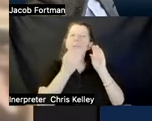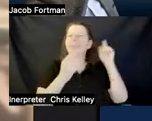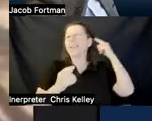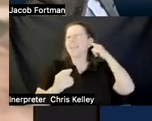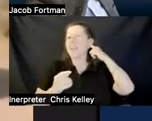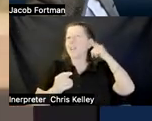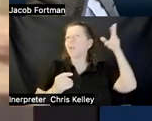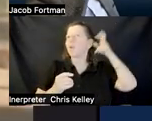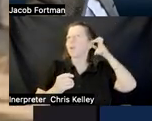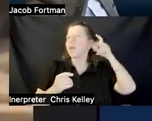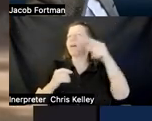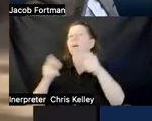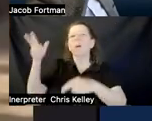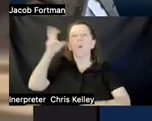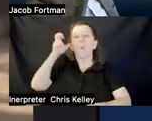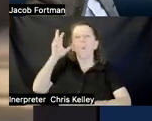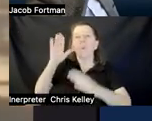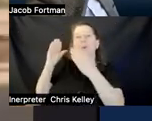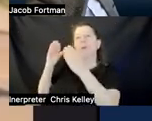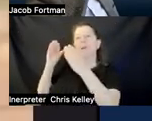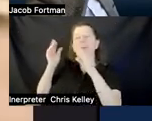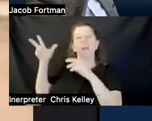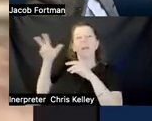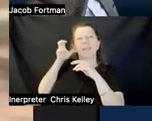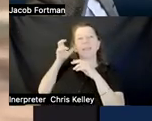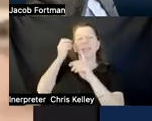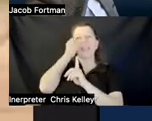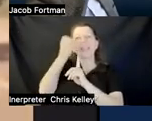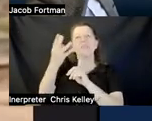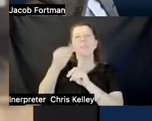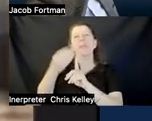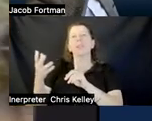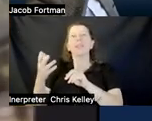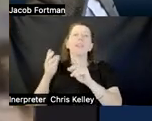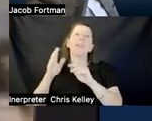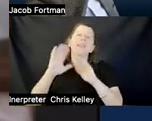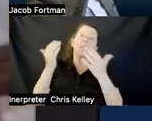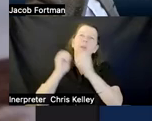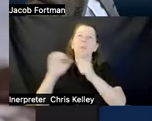information that are kind of extended uh compared to inline audio description so here here is a